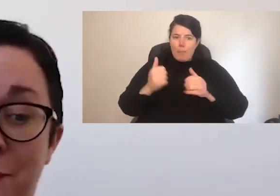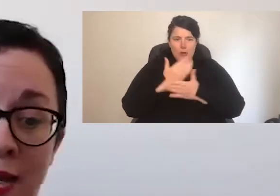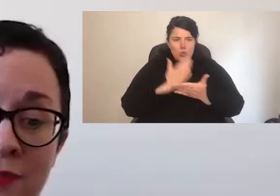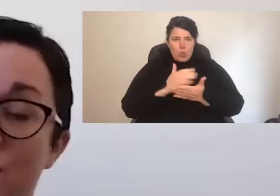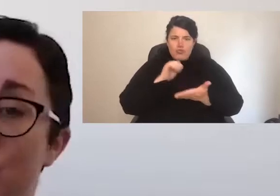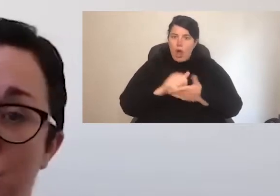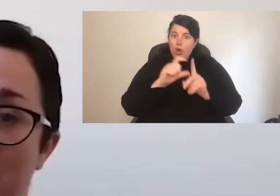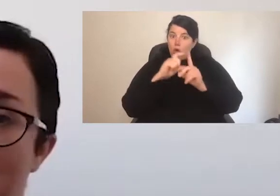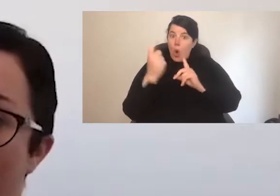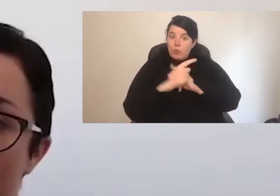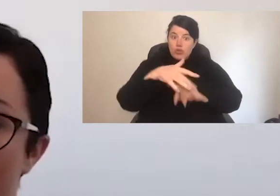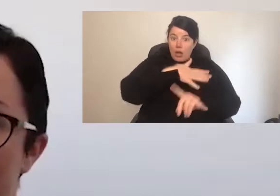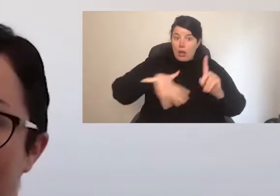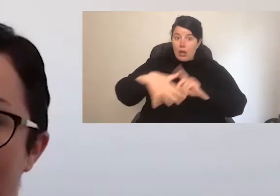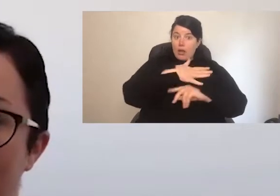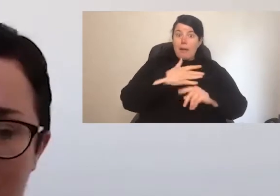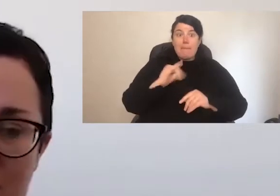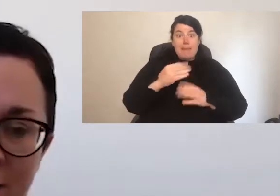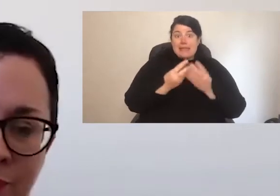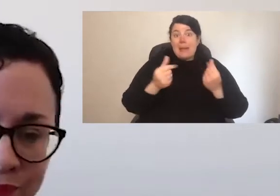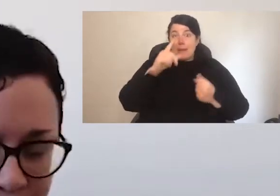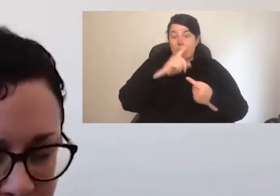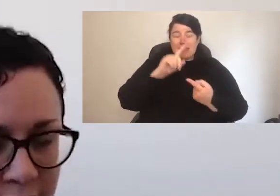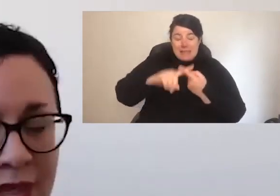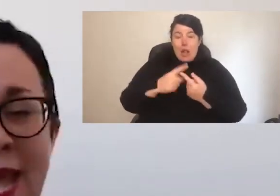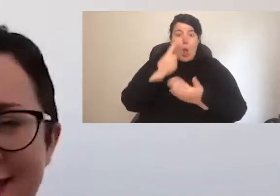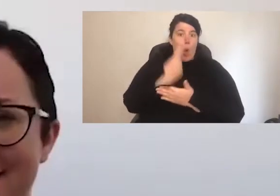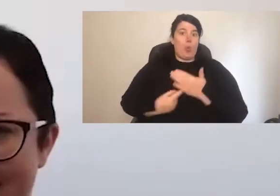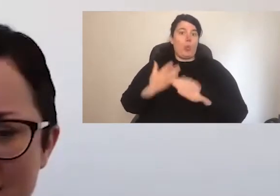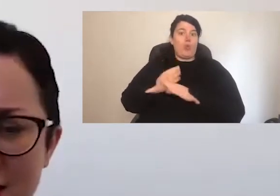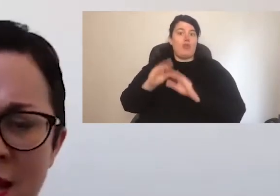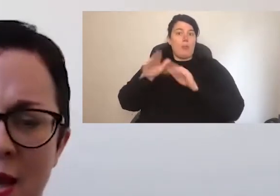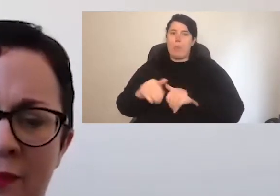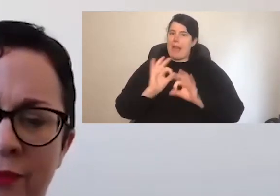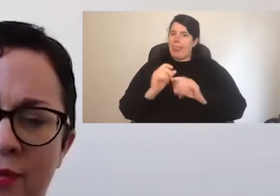better, for those still working exclusively online, and to start for